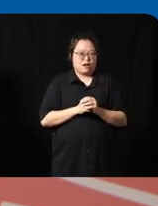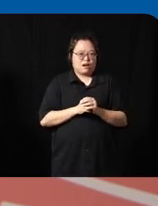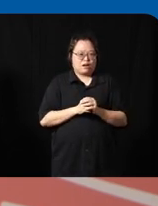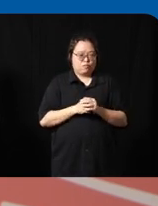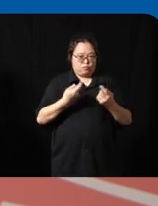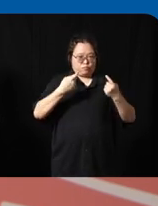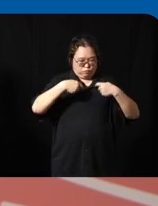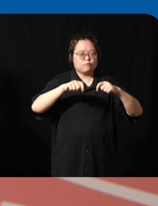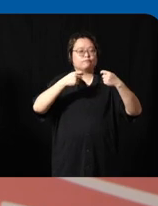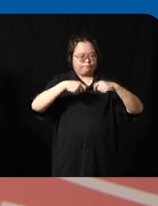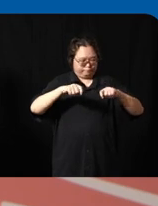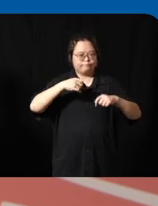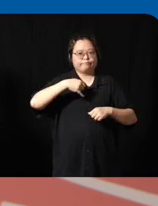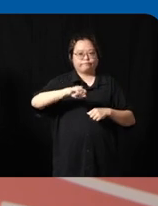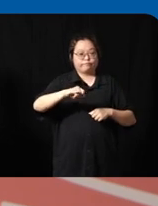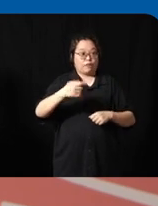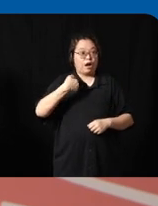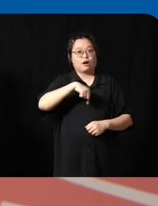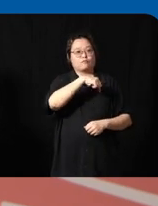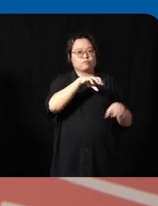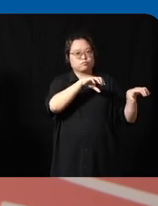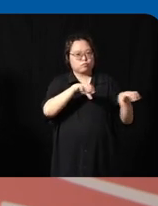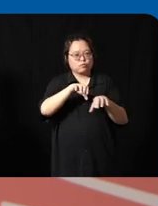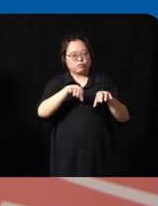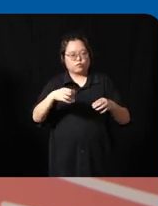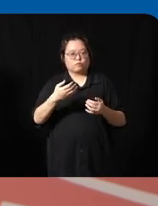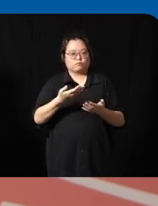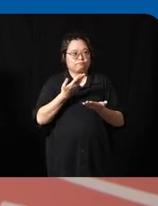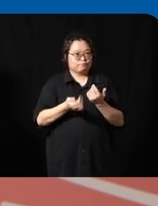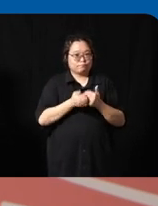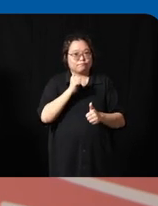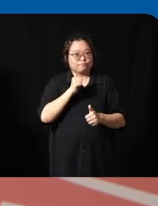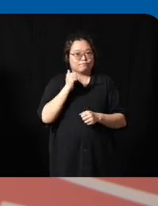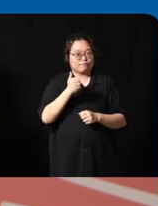doing better uh and that really uh I would also link that maybe to Michael the first question that